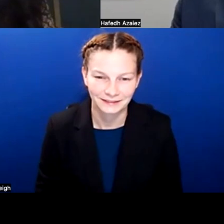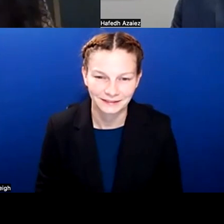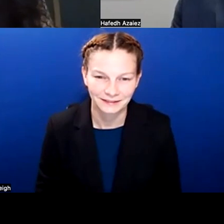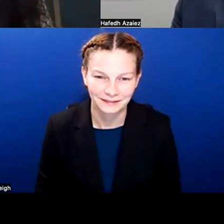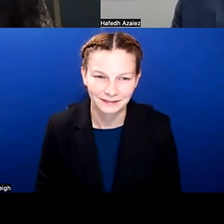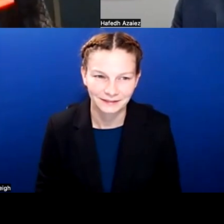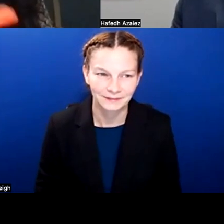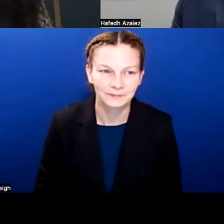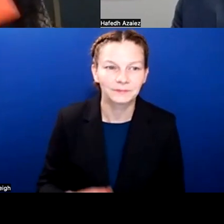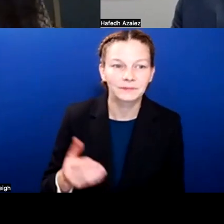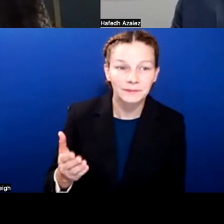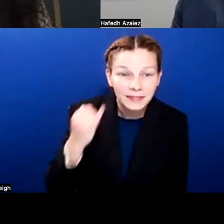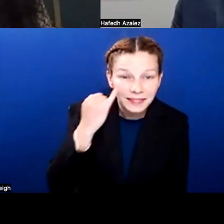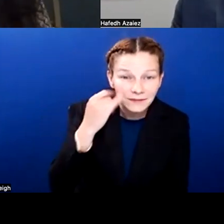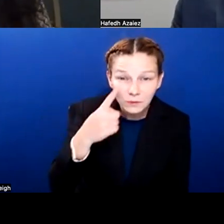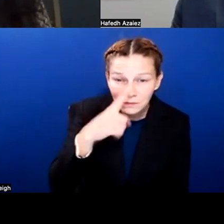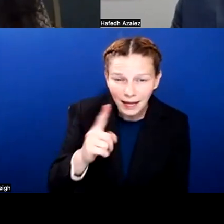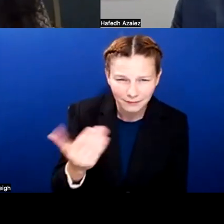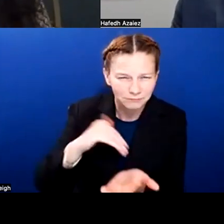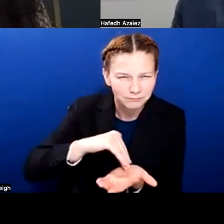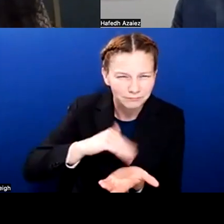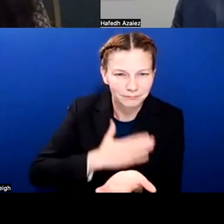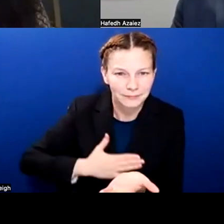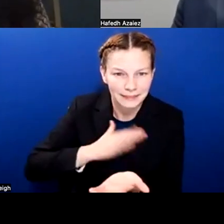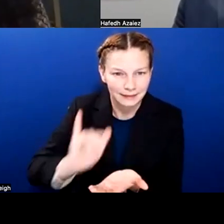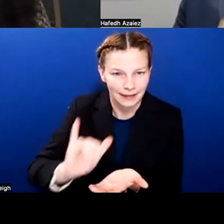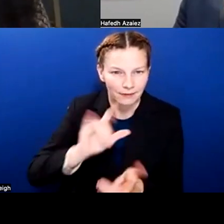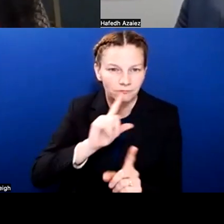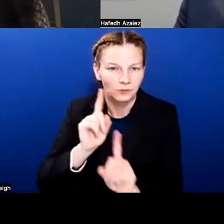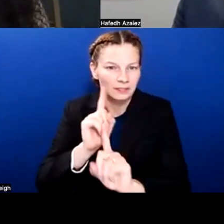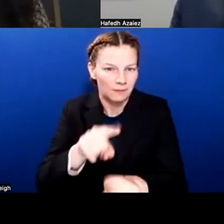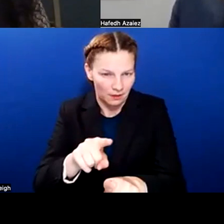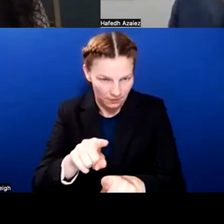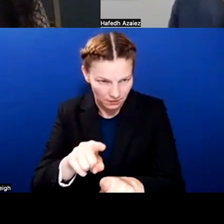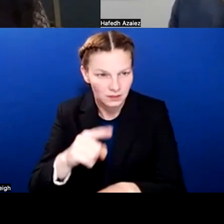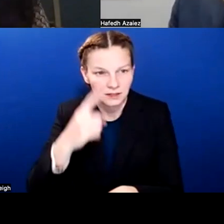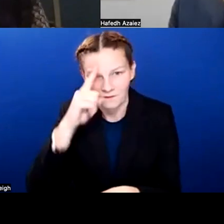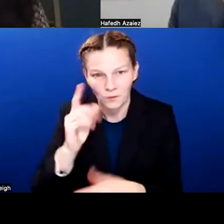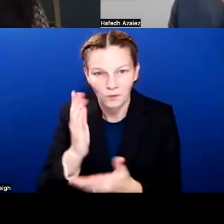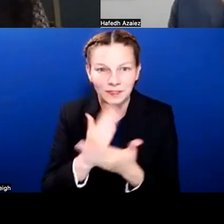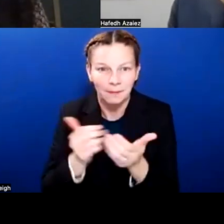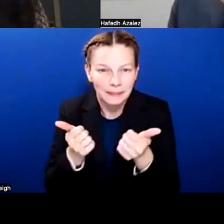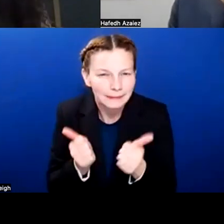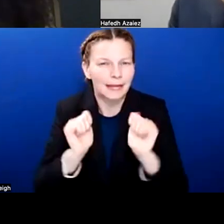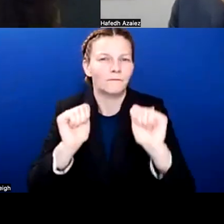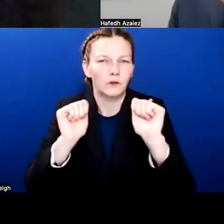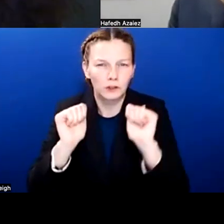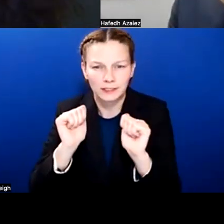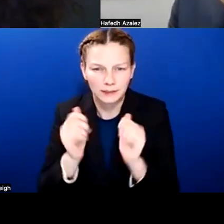So, Eddie, we'll go ahead, and if you could just recap the answer, the response as far as some of the efforts. I think that that's where we lost you. Sure.